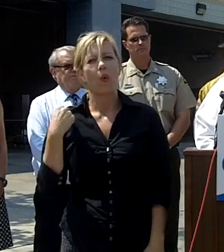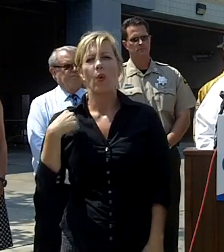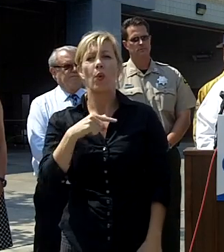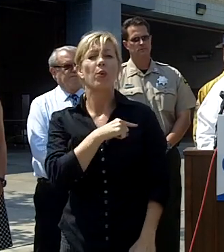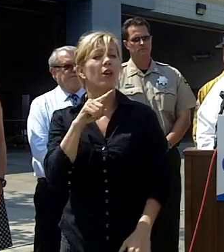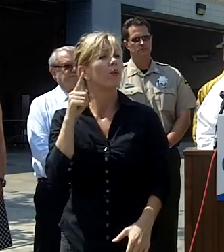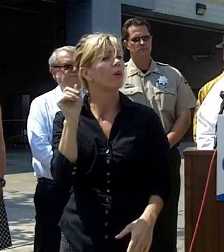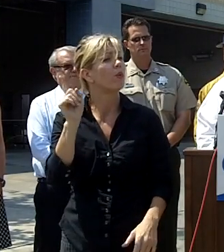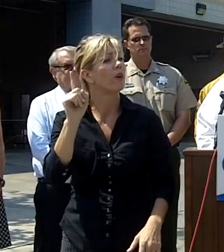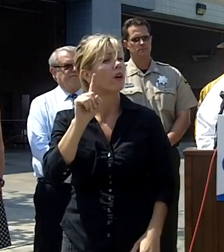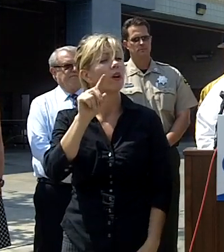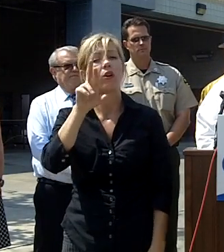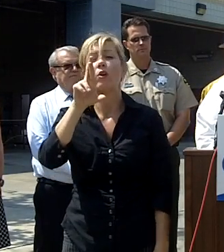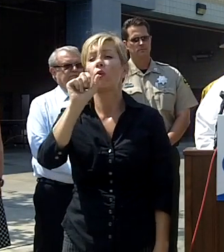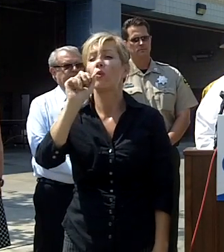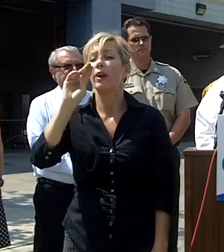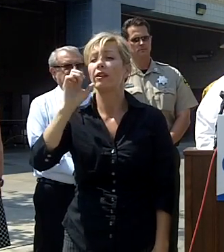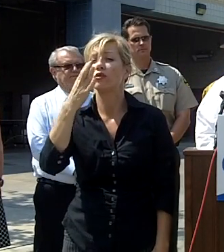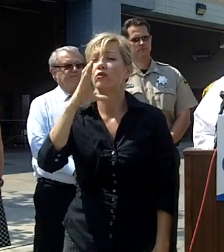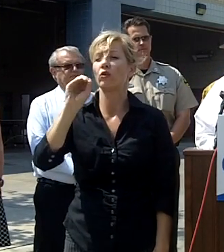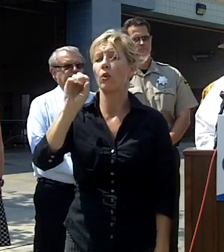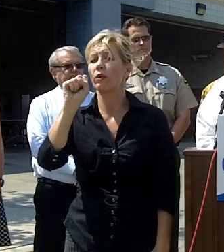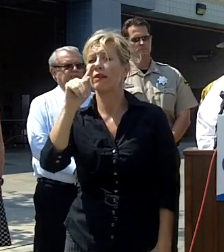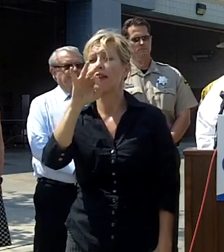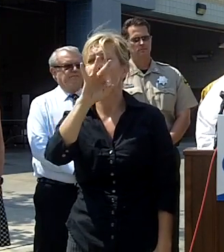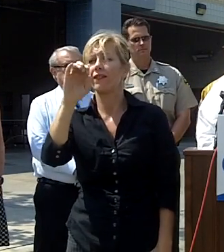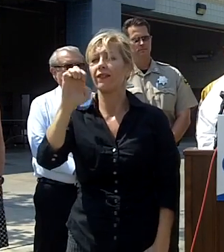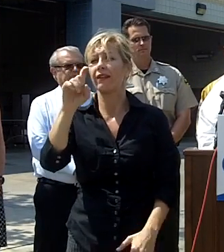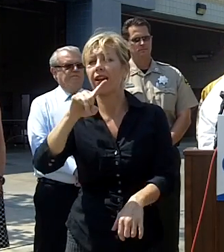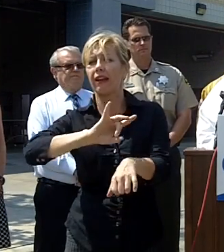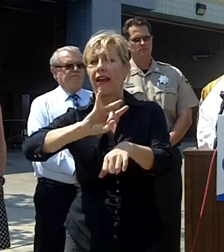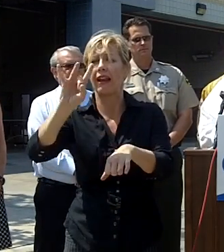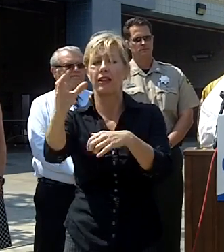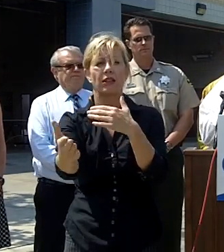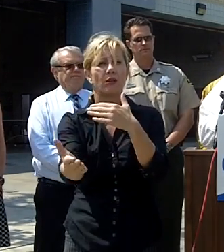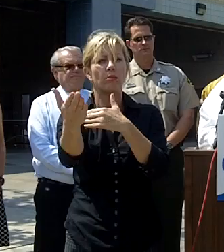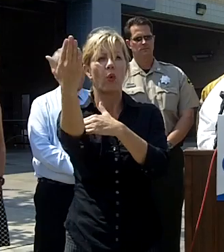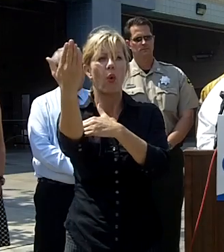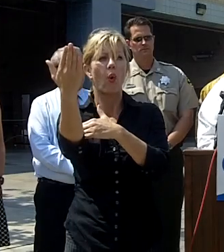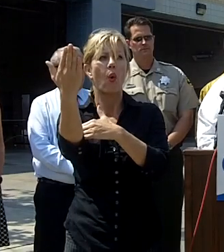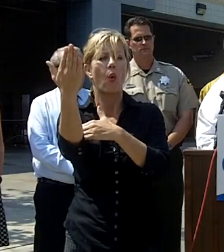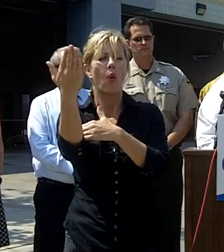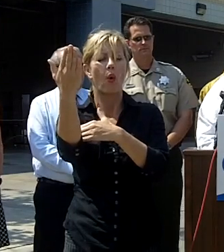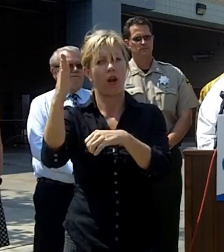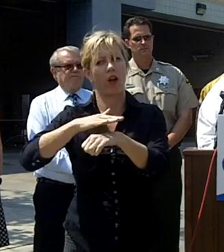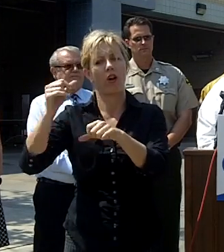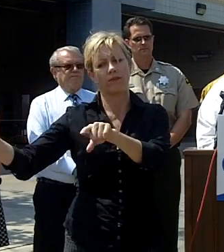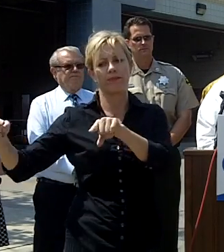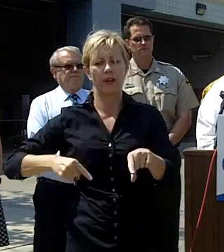Fe at eight o'clock this morning our 730 and get a call to come over here currently I have